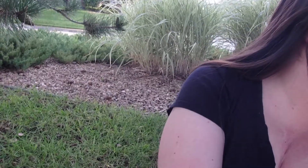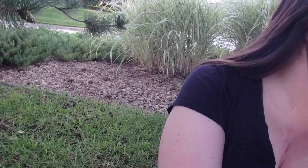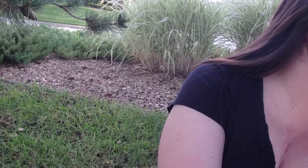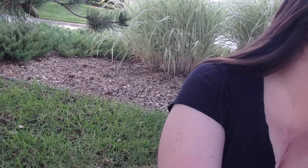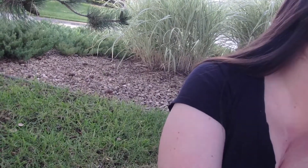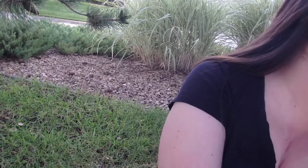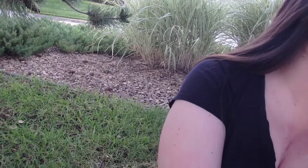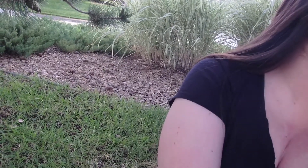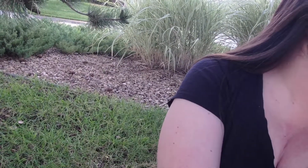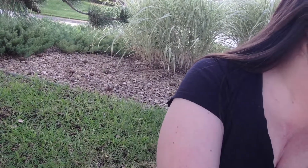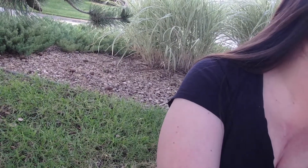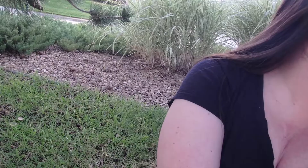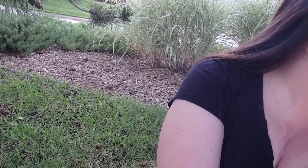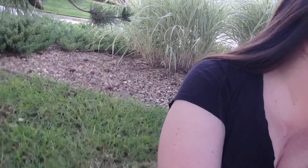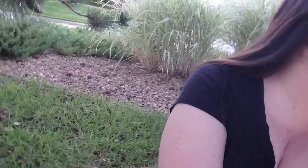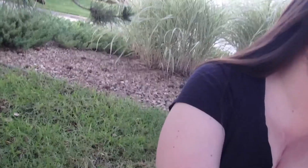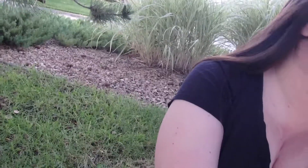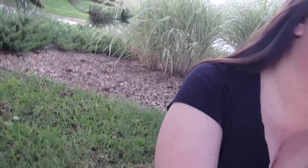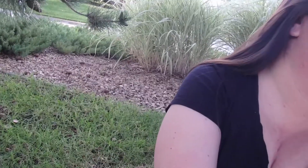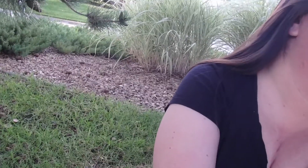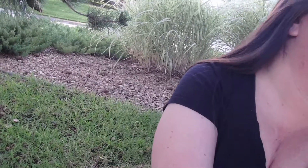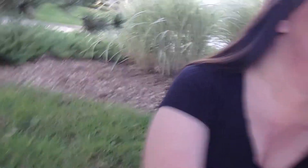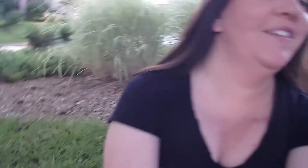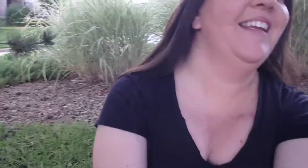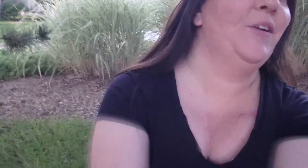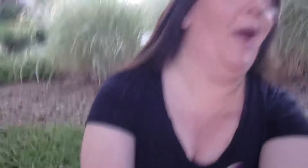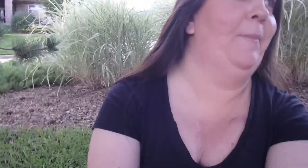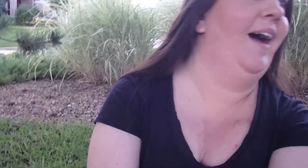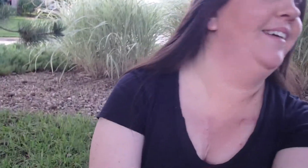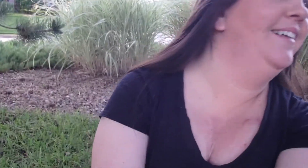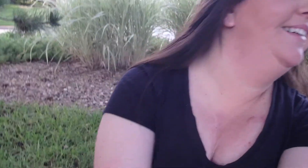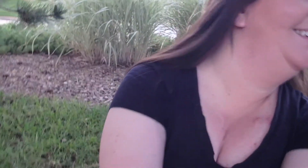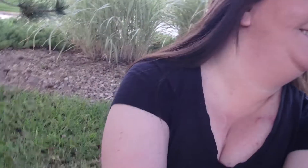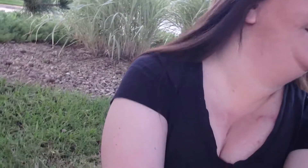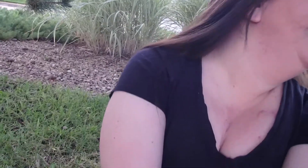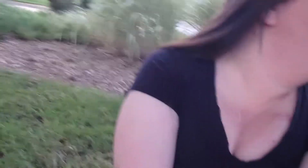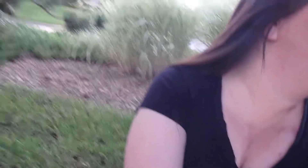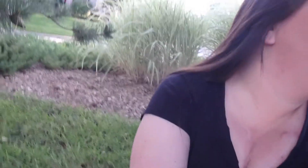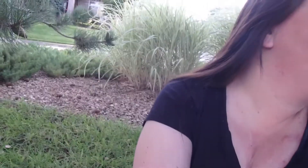OOH You need a tripod Yea I do